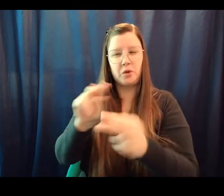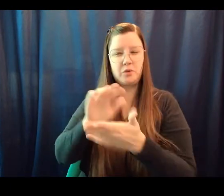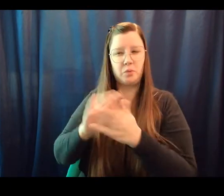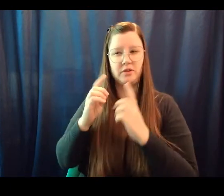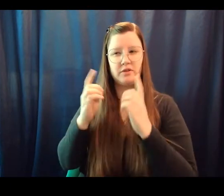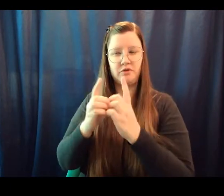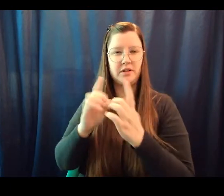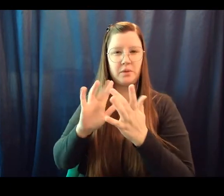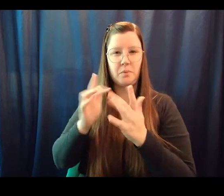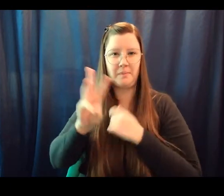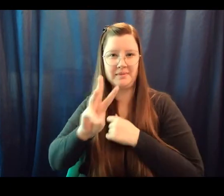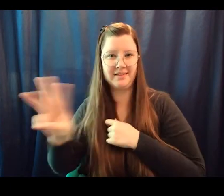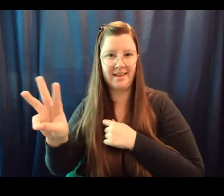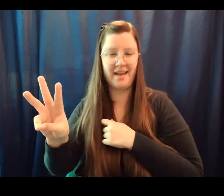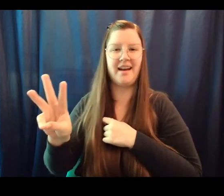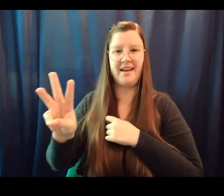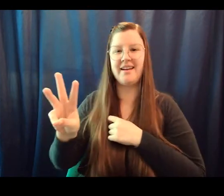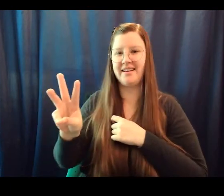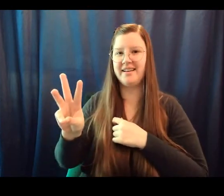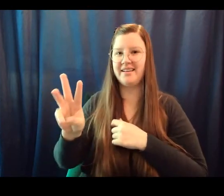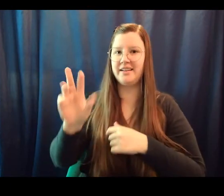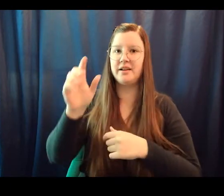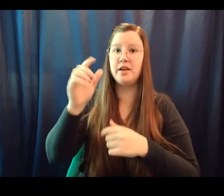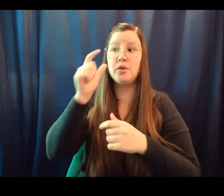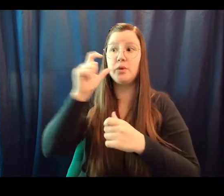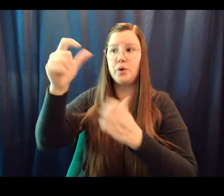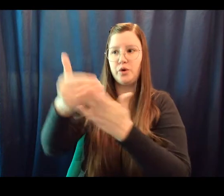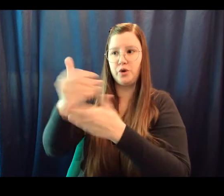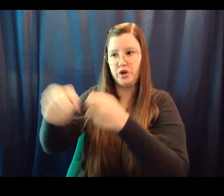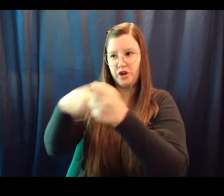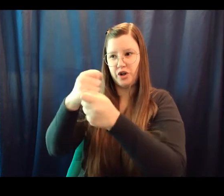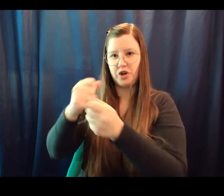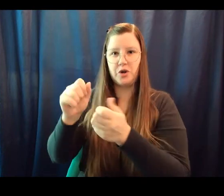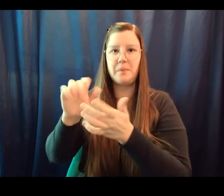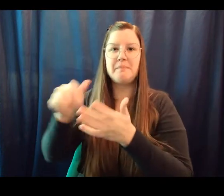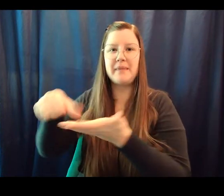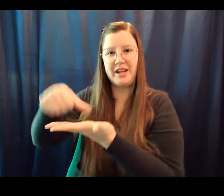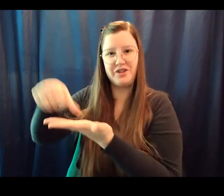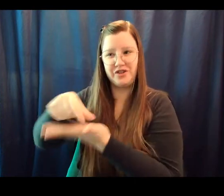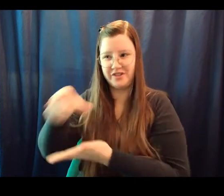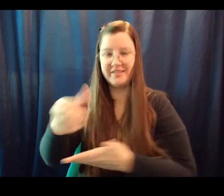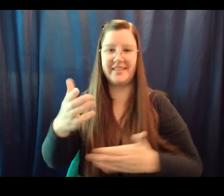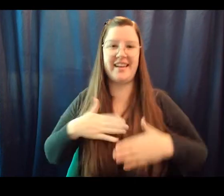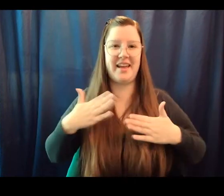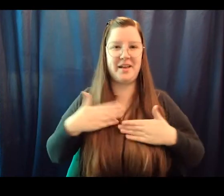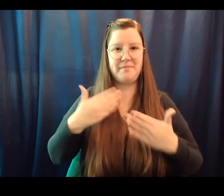Happy Lantern Festival from EW Mandarin Chinese students and teacher Chi laoshi."